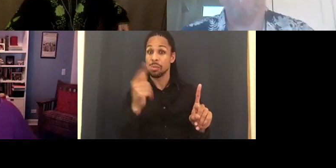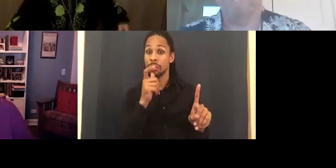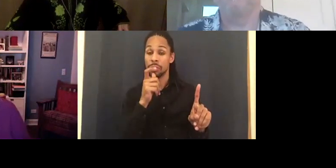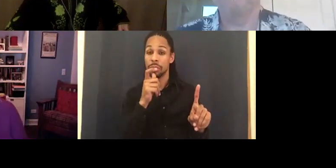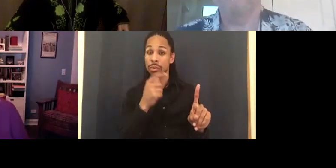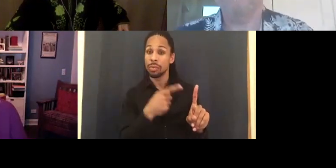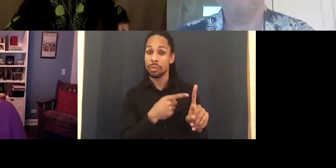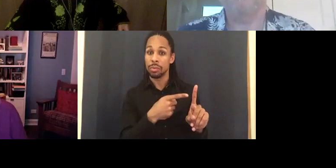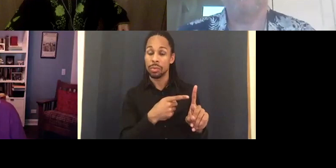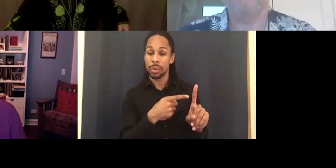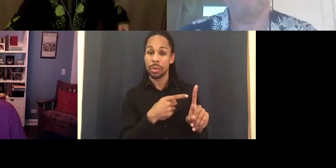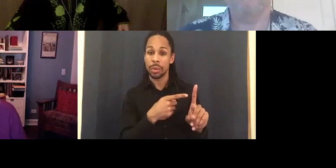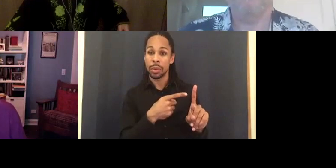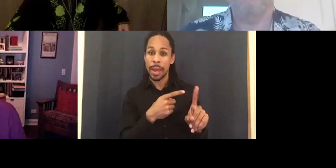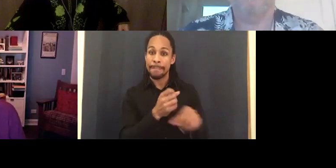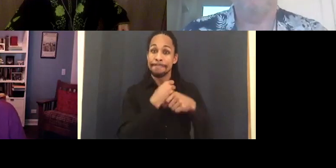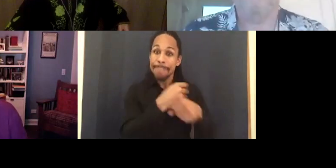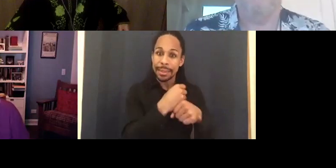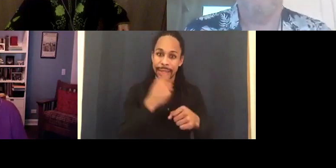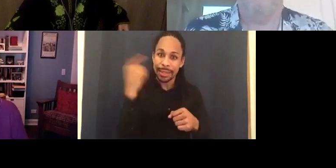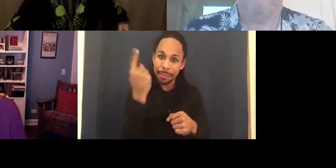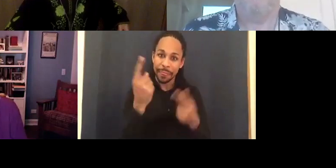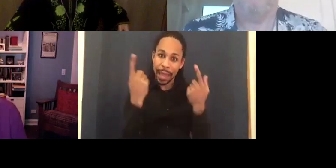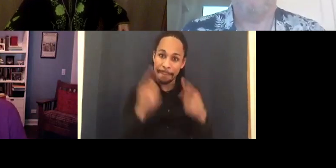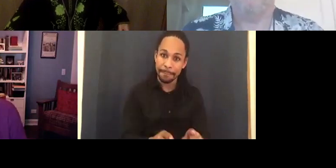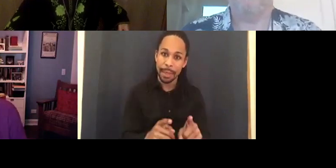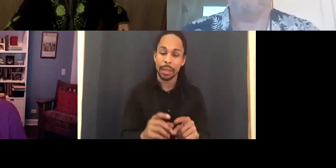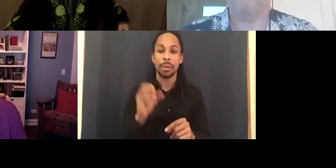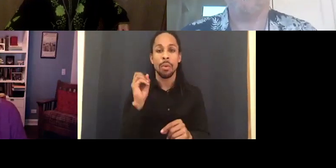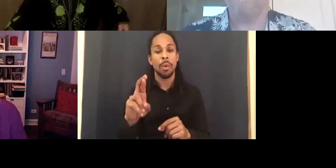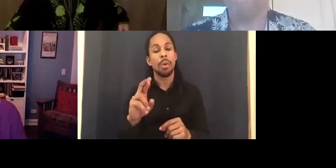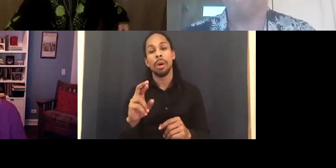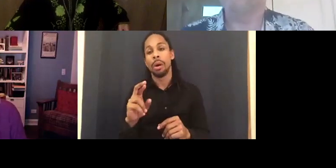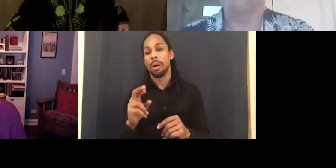makes some things happen. Or sets off a series of events.